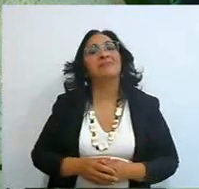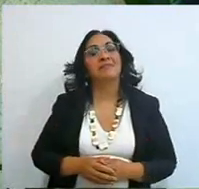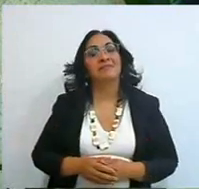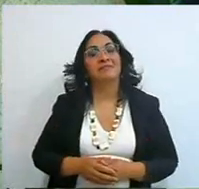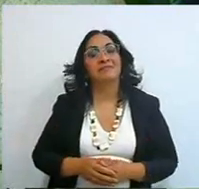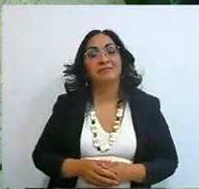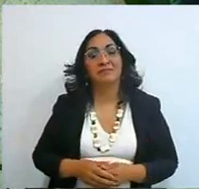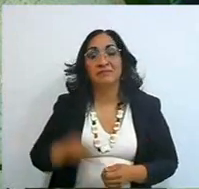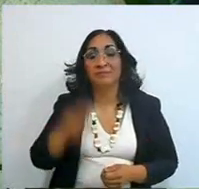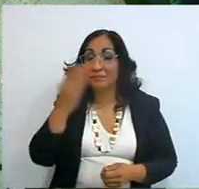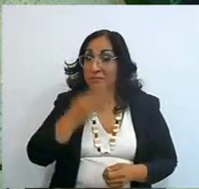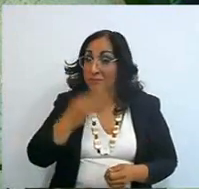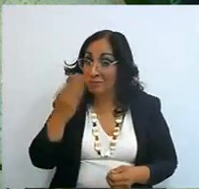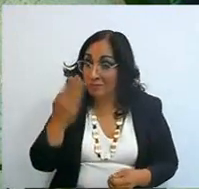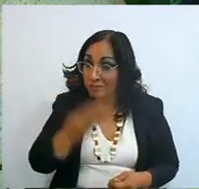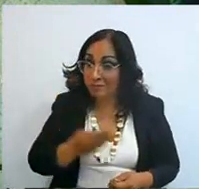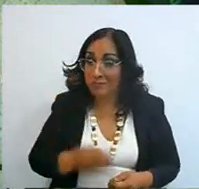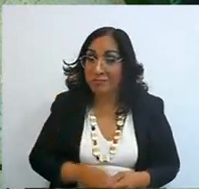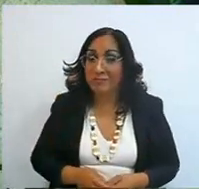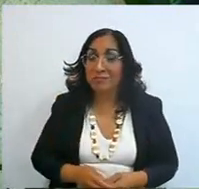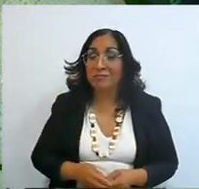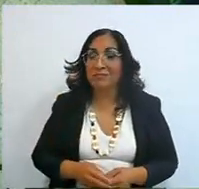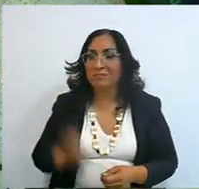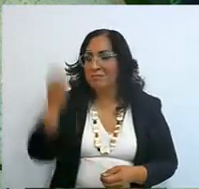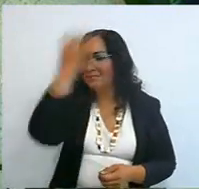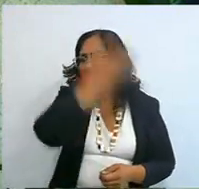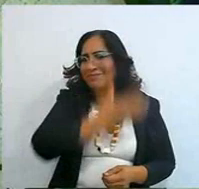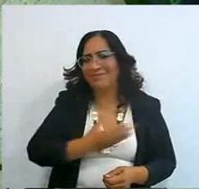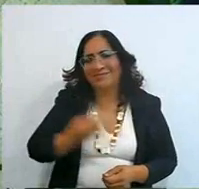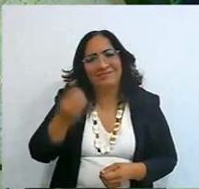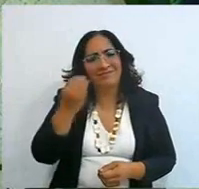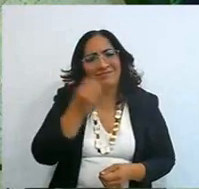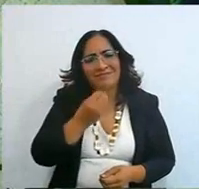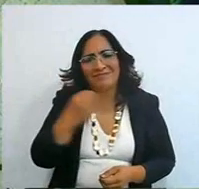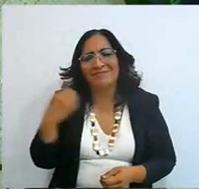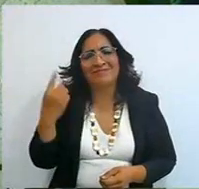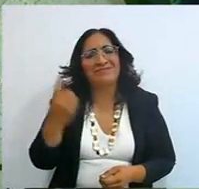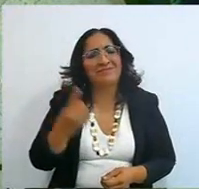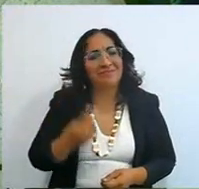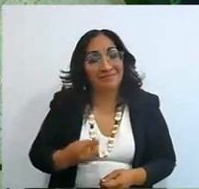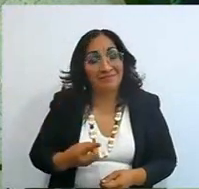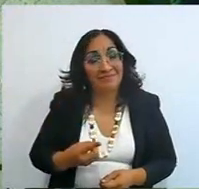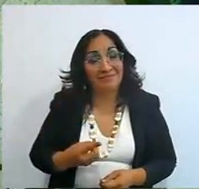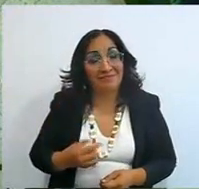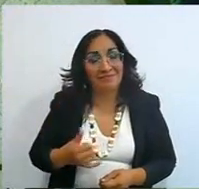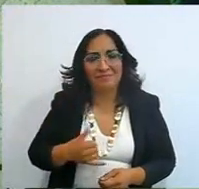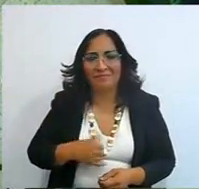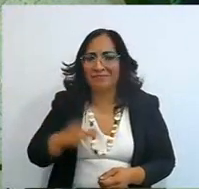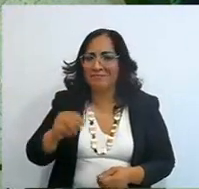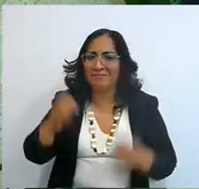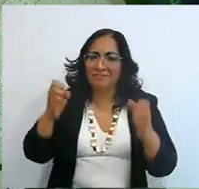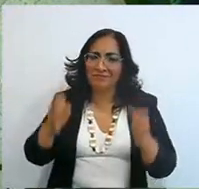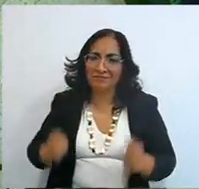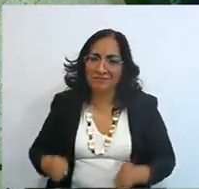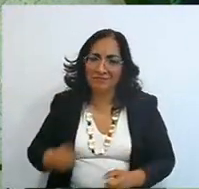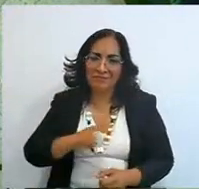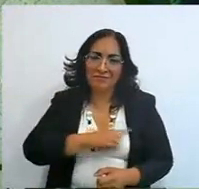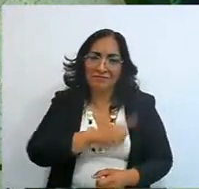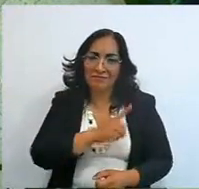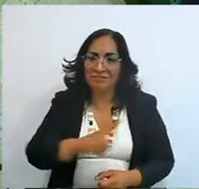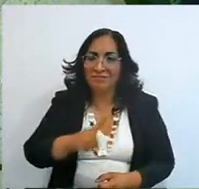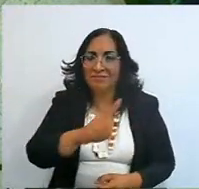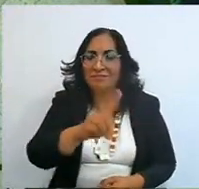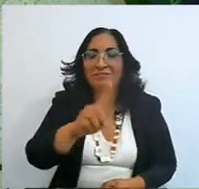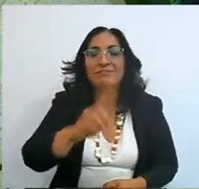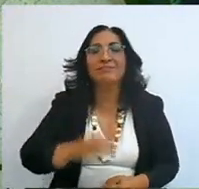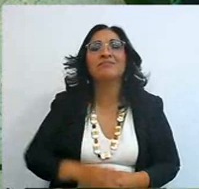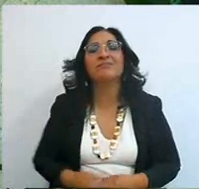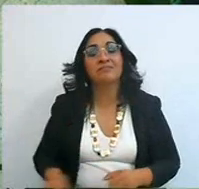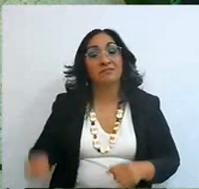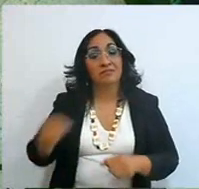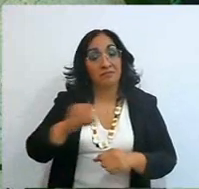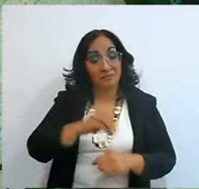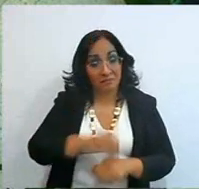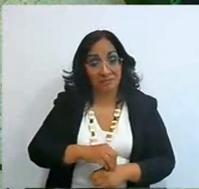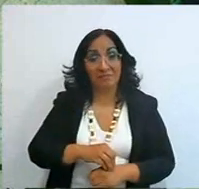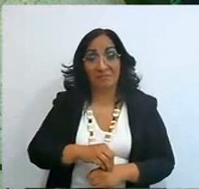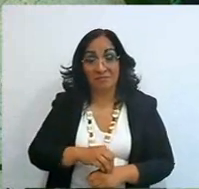The Word of the Lord is precious, and he did not leave me alone, my daughter praised me,